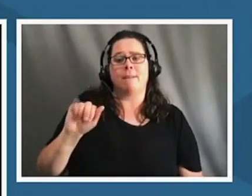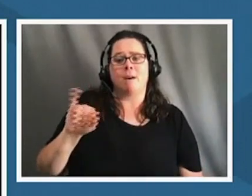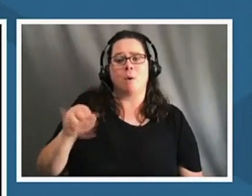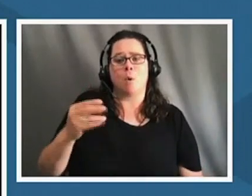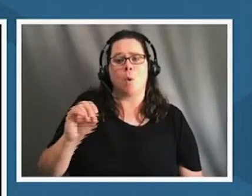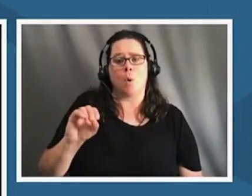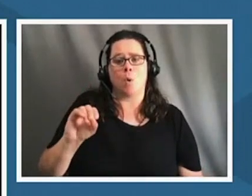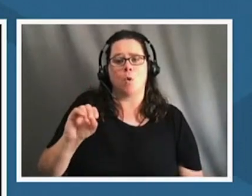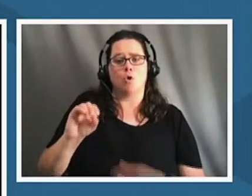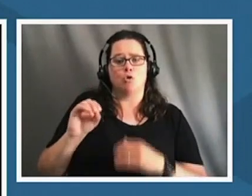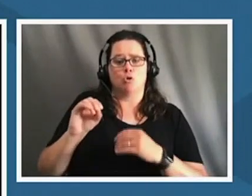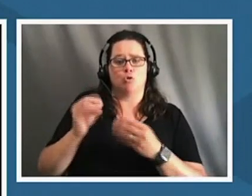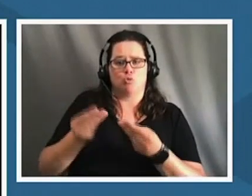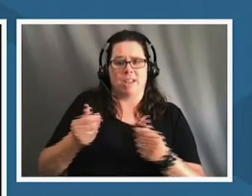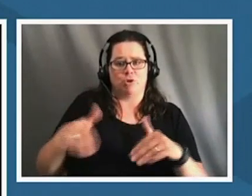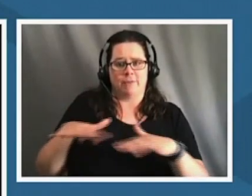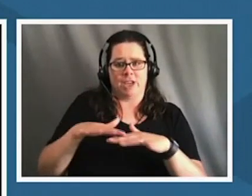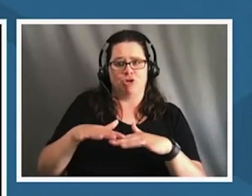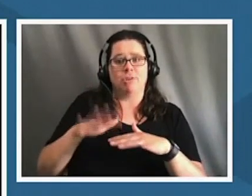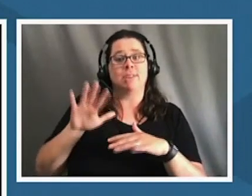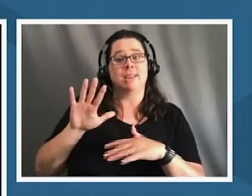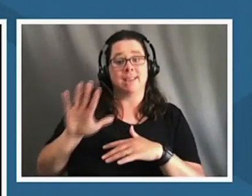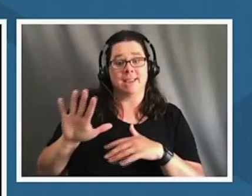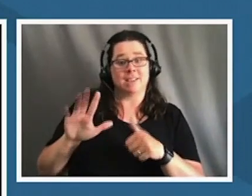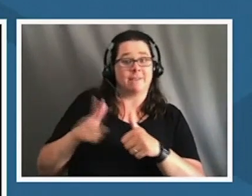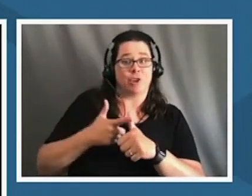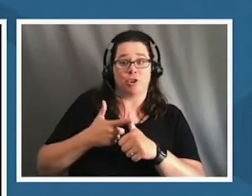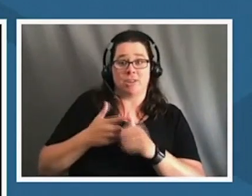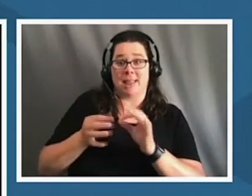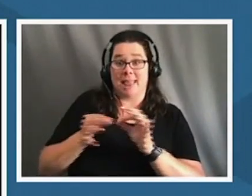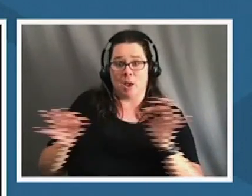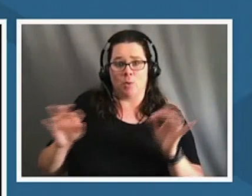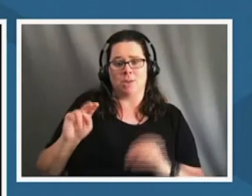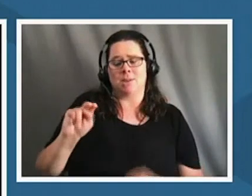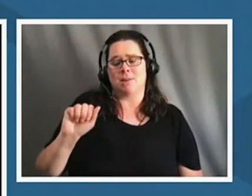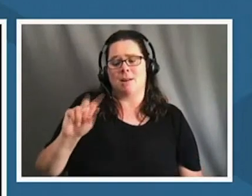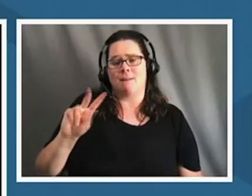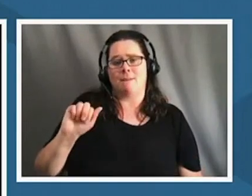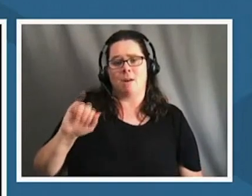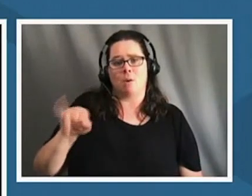navajo so my connection to land is